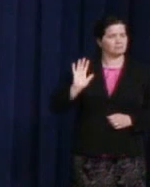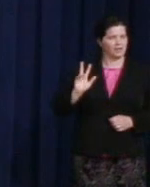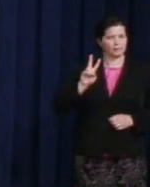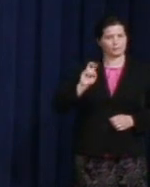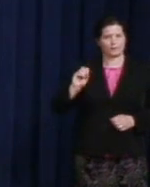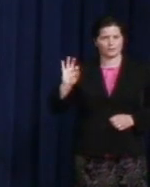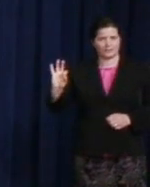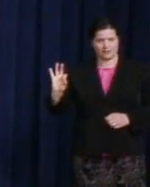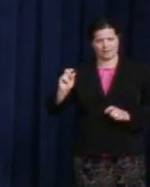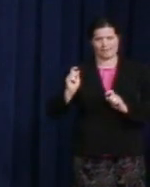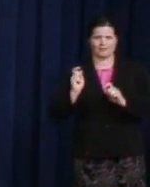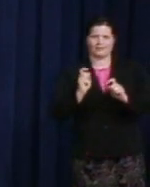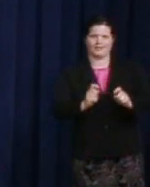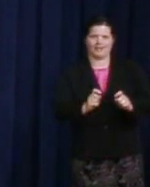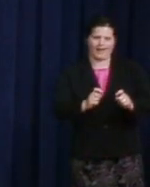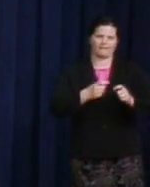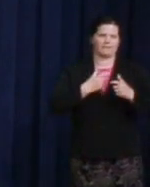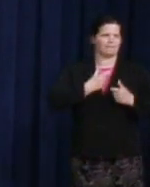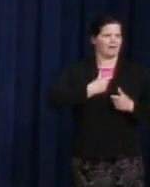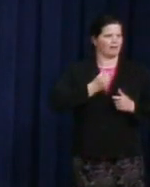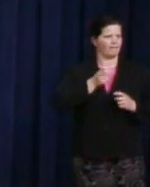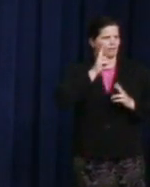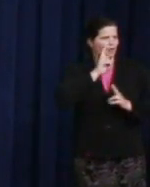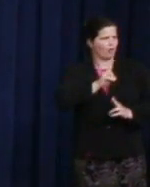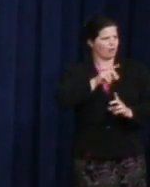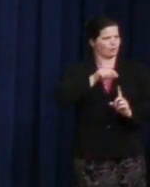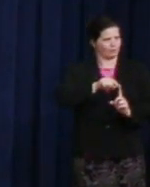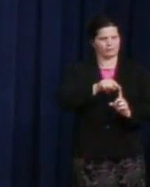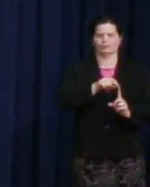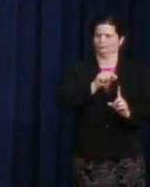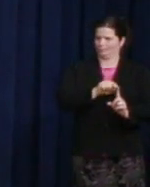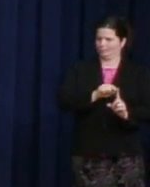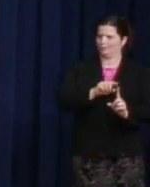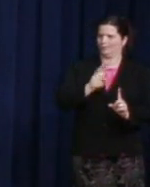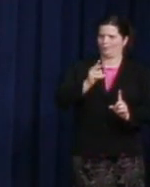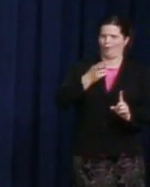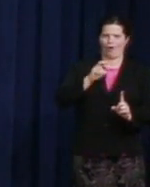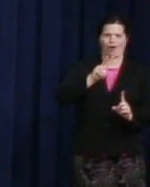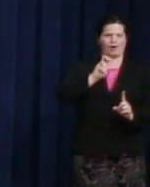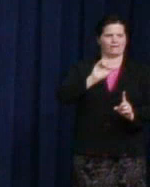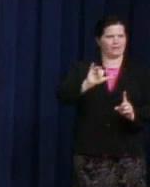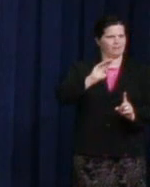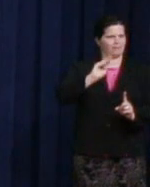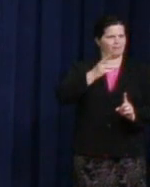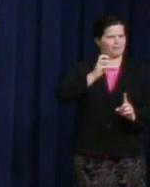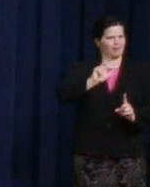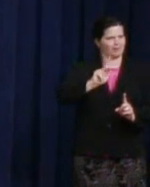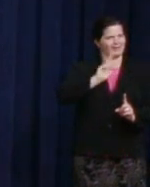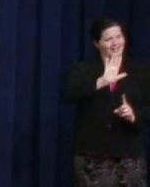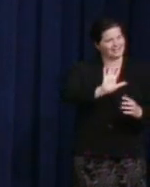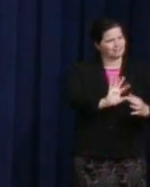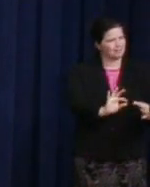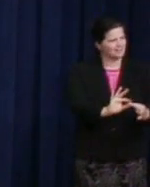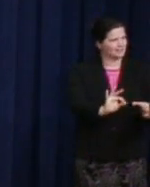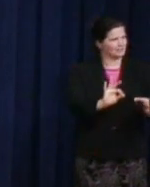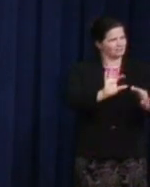he said that Harvey's "message of hope, hope unashamed, hope unafraid could not ever be silenced."